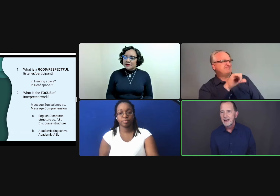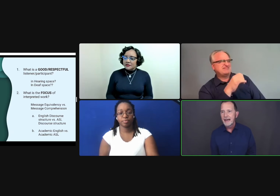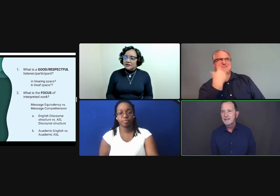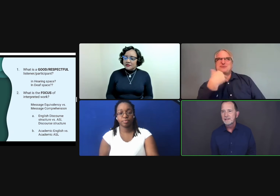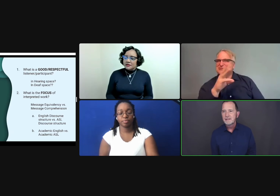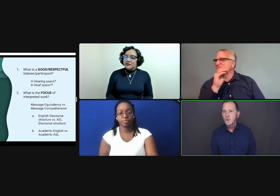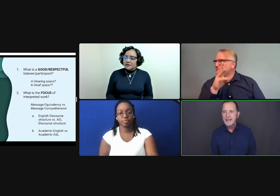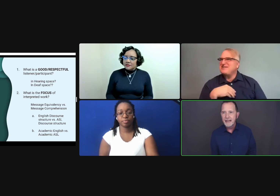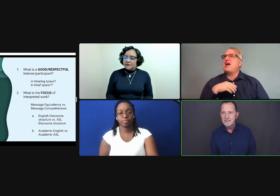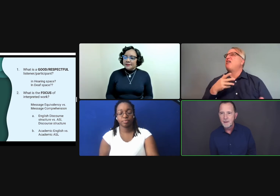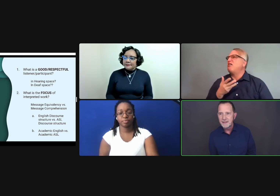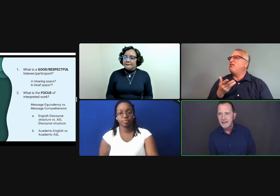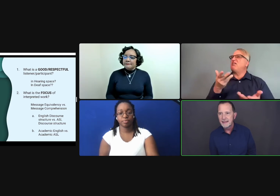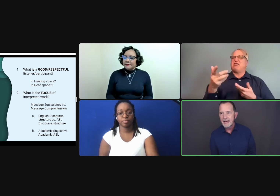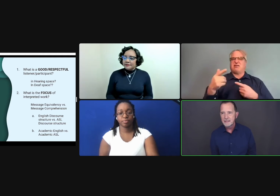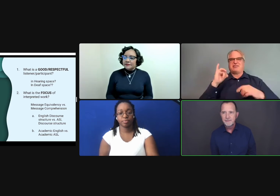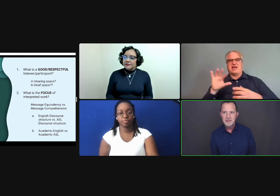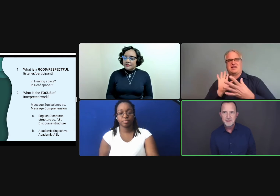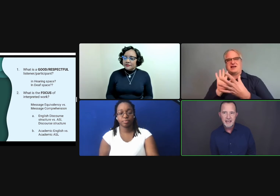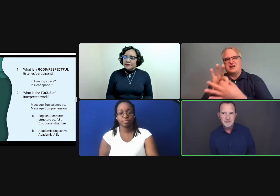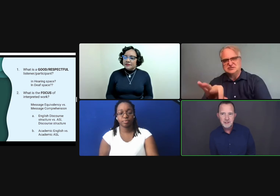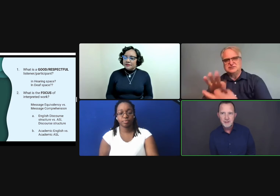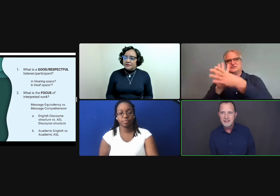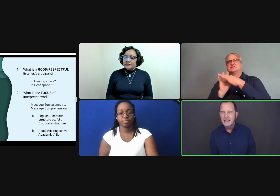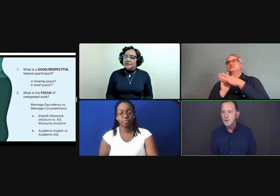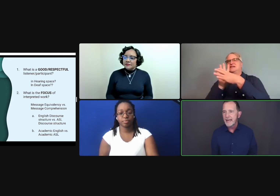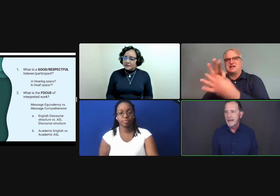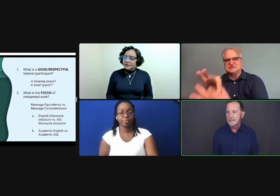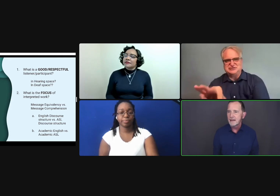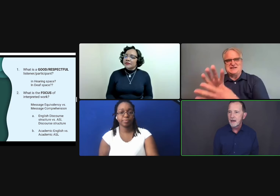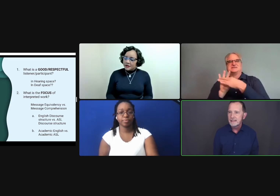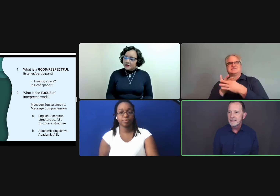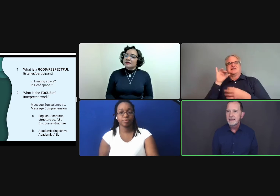I could react to something and ask them if that's what they understood. And they could react in kind.